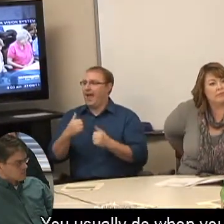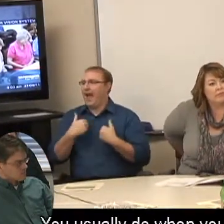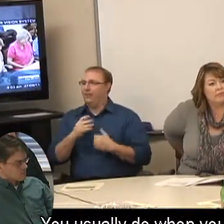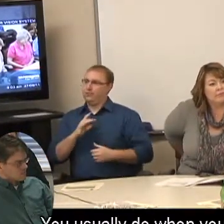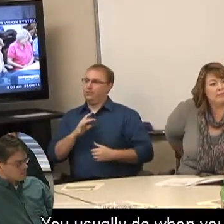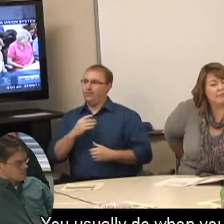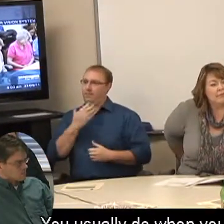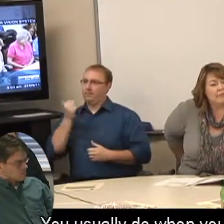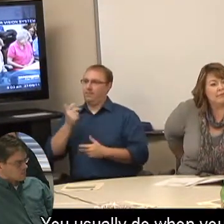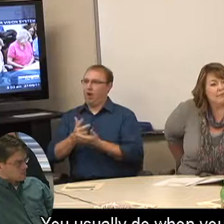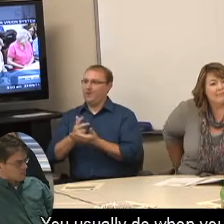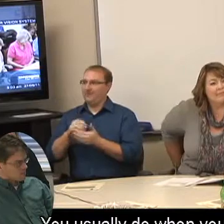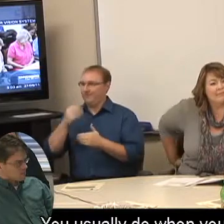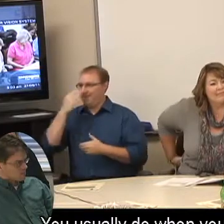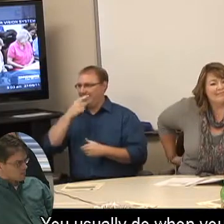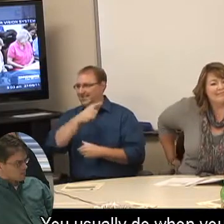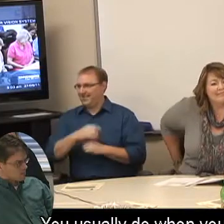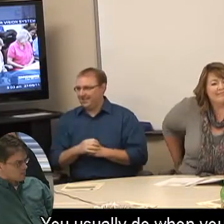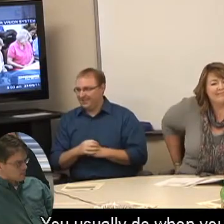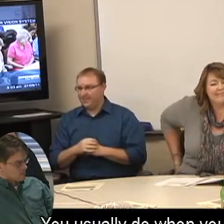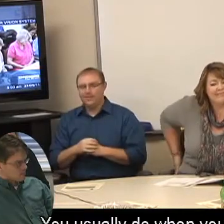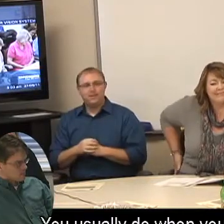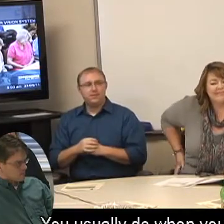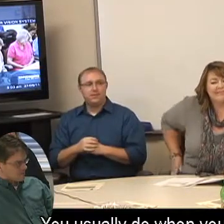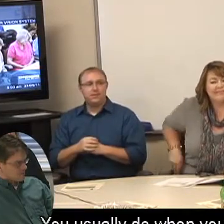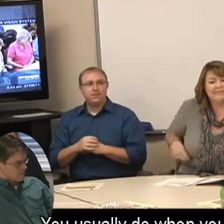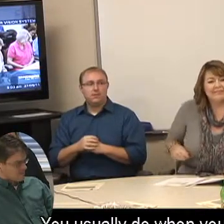You usually do when you're here.